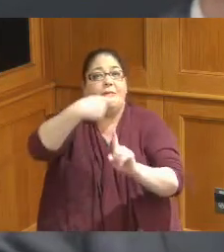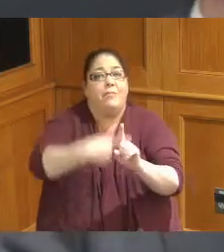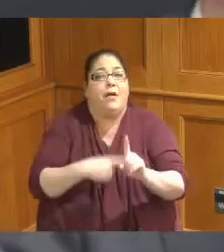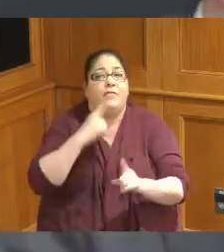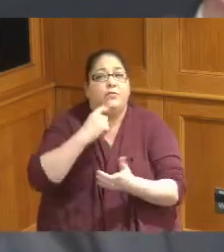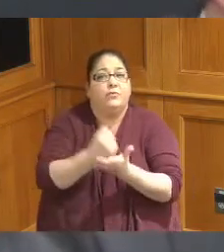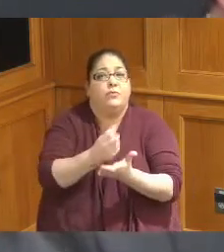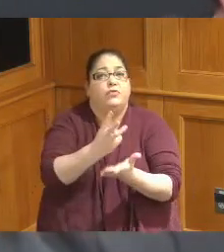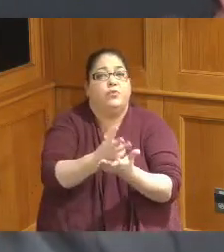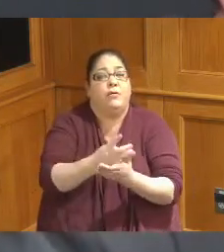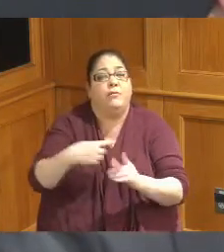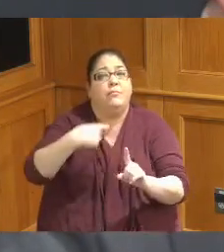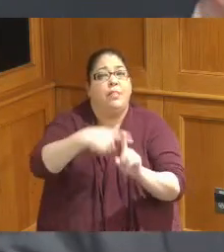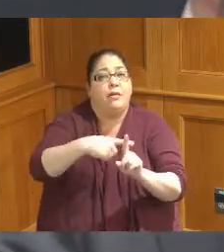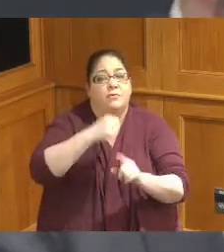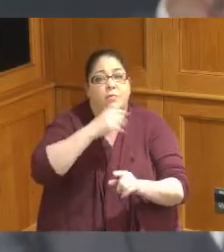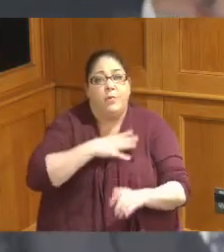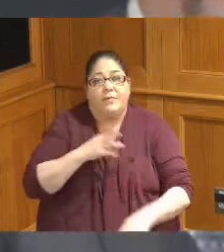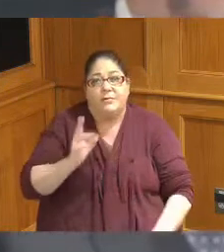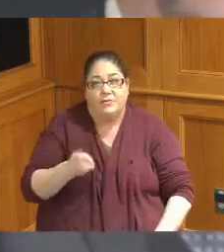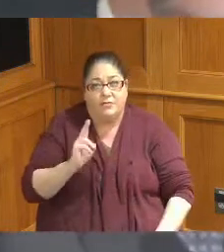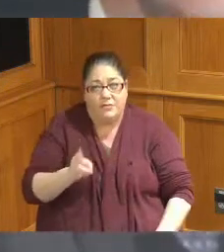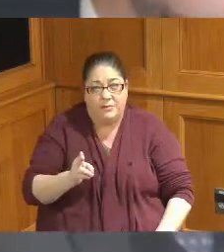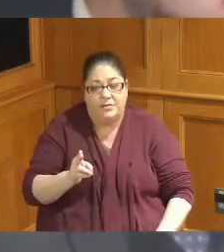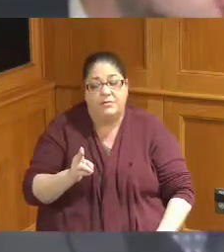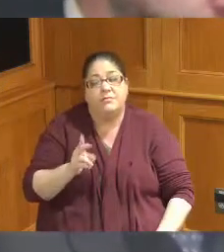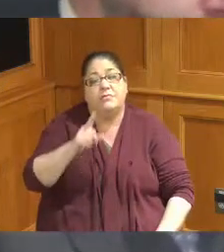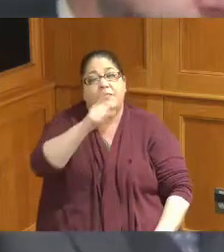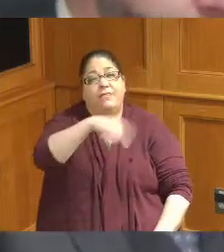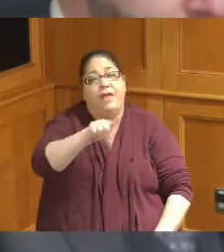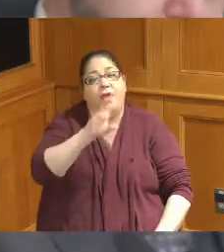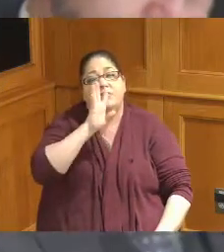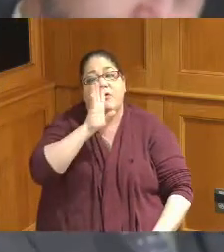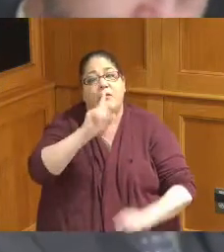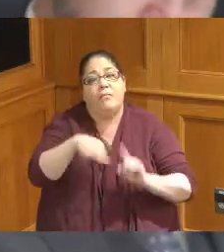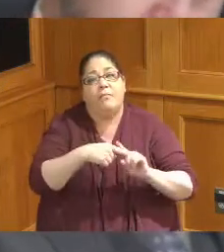as well as for women's history and so they they talked a little bit about the work that they do